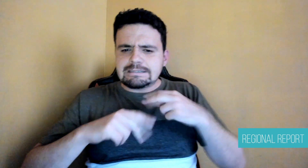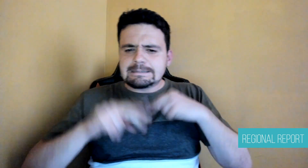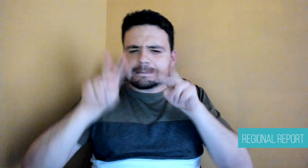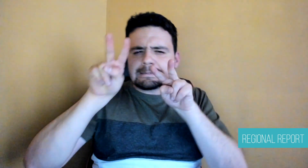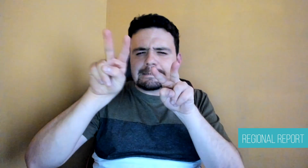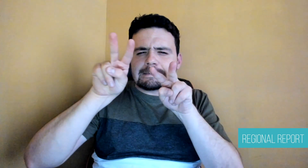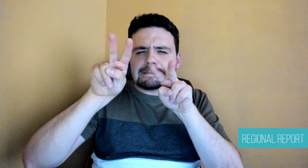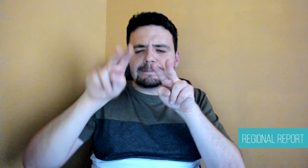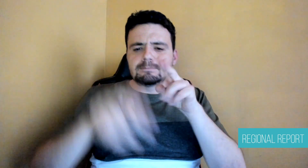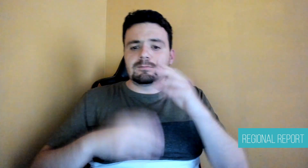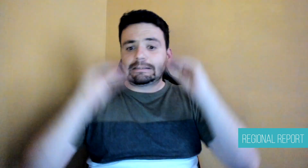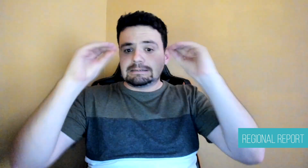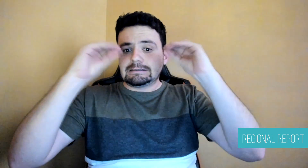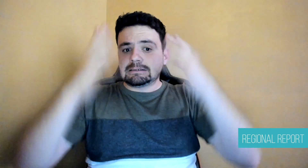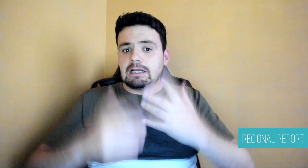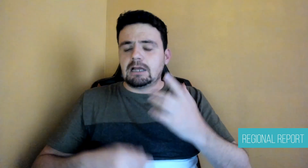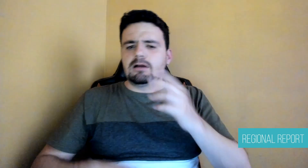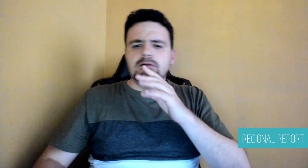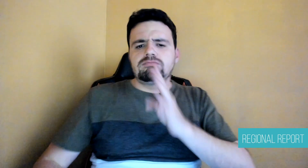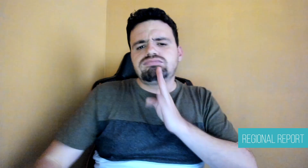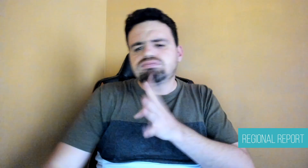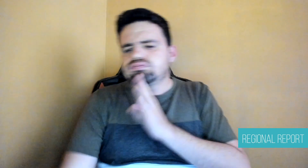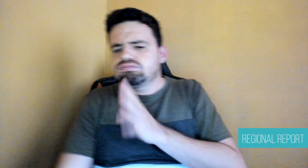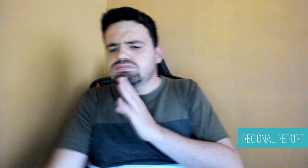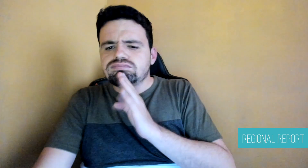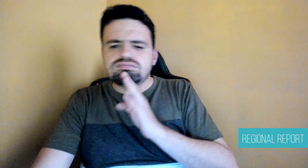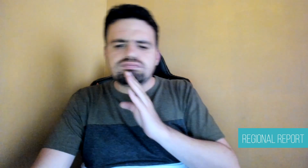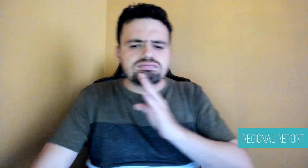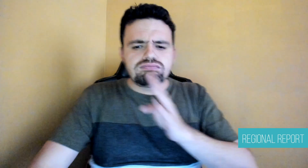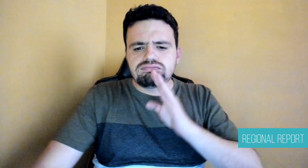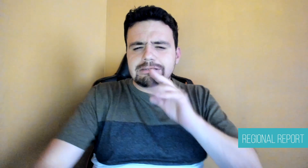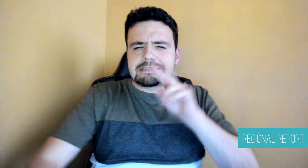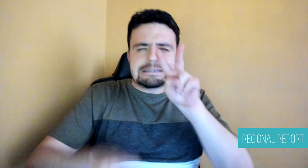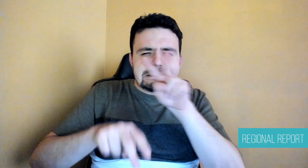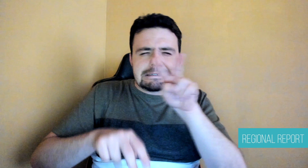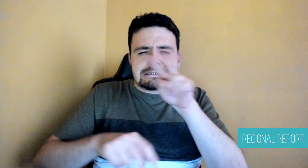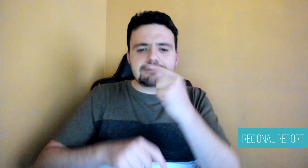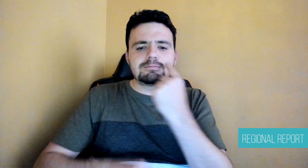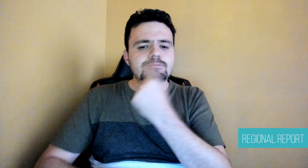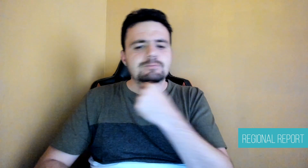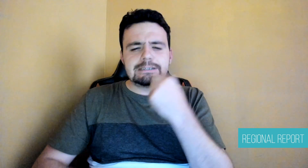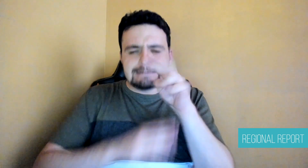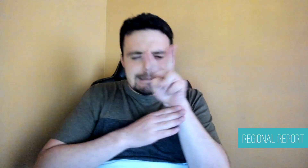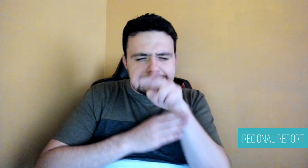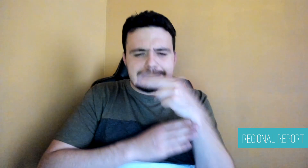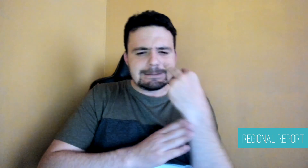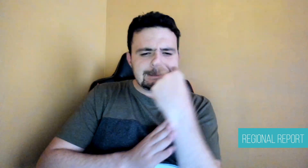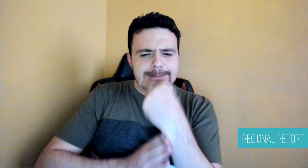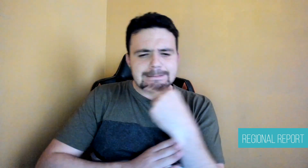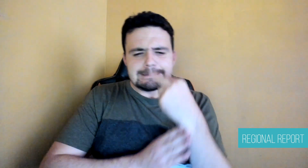her experience saying, “I used to sit in the front,